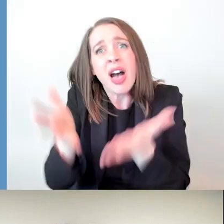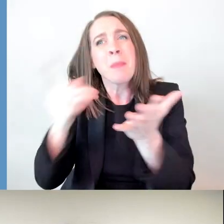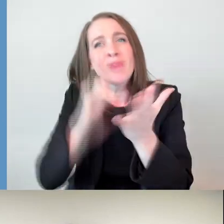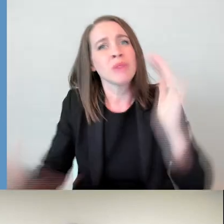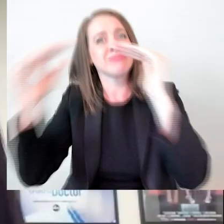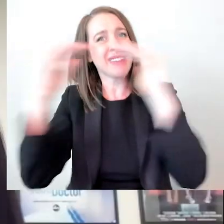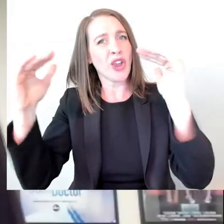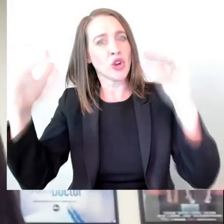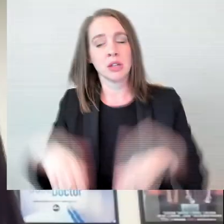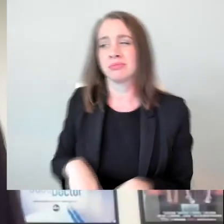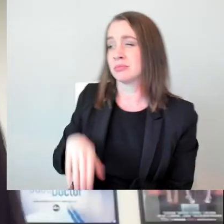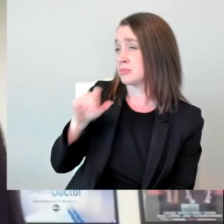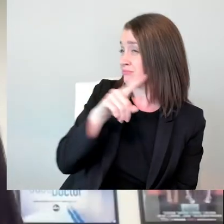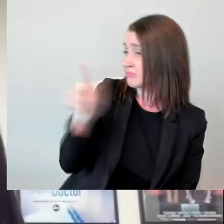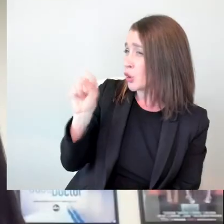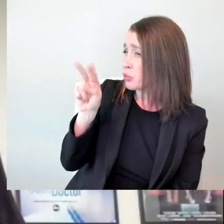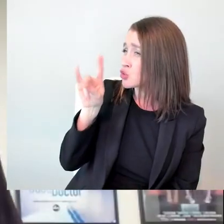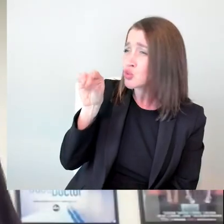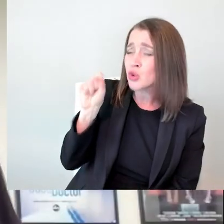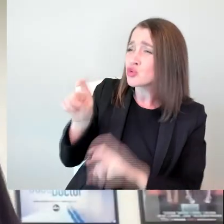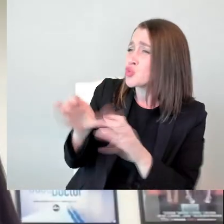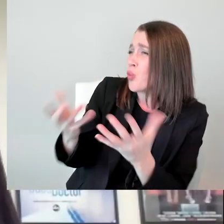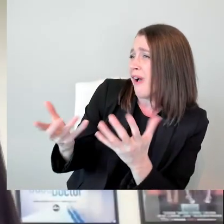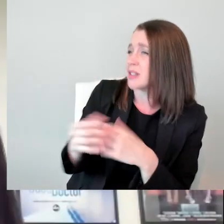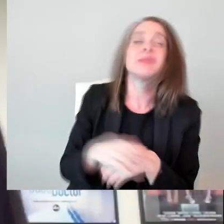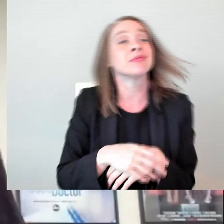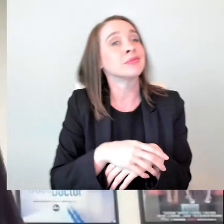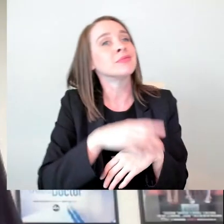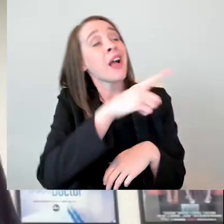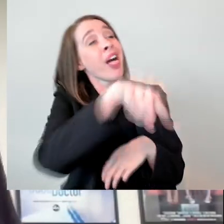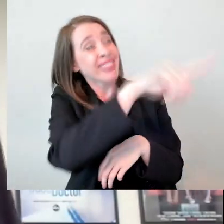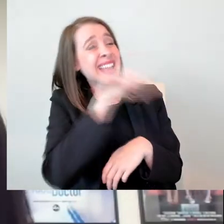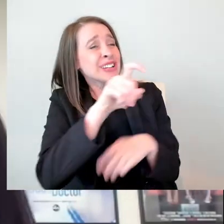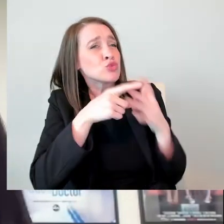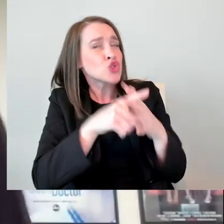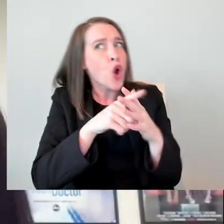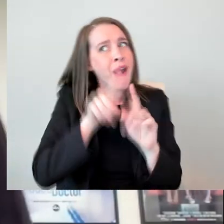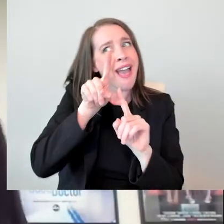to be my first time working with someone in a wheelchair, right? This is a new realm for me. And I'm open to learning.